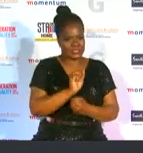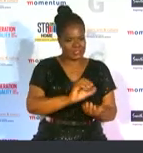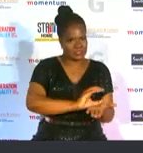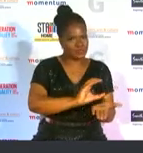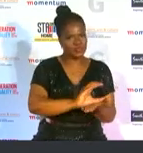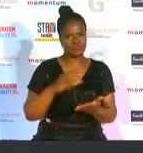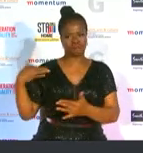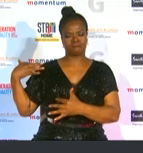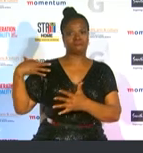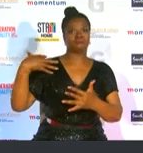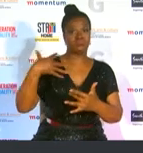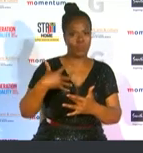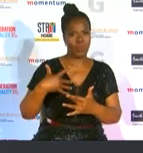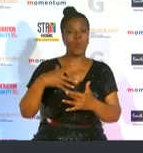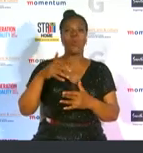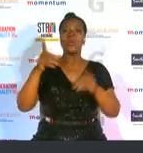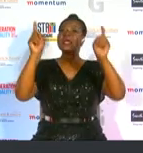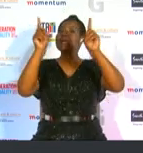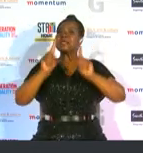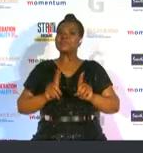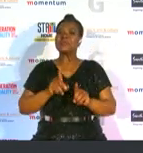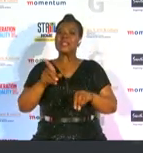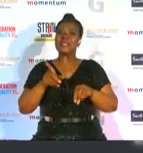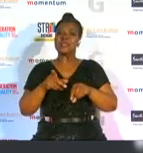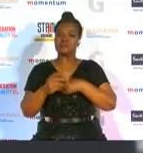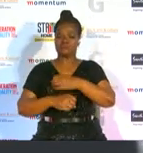long way especially with the looming 2023